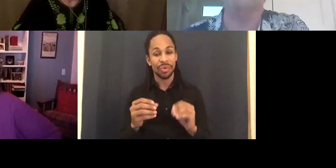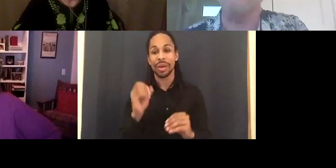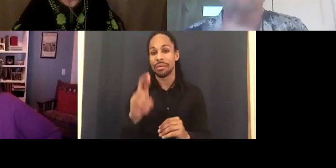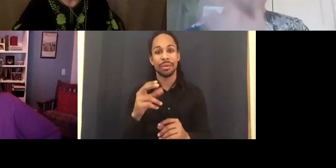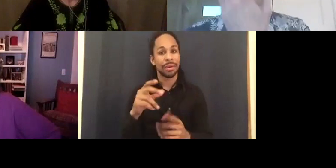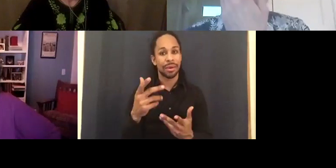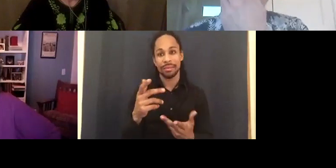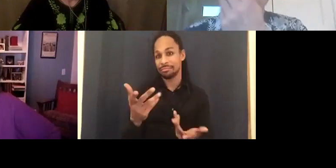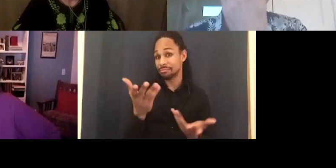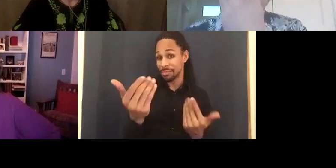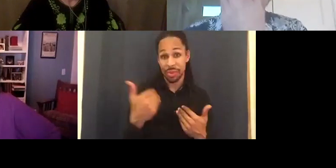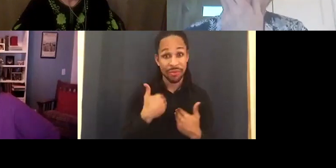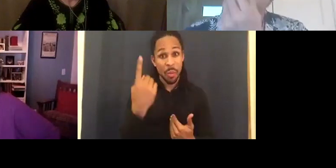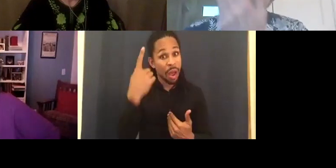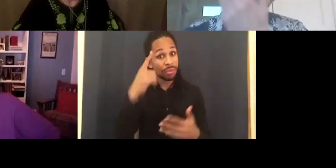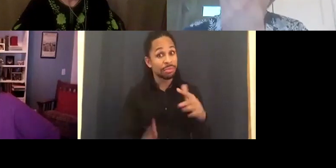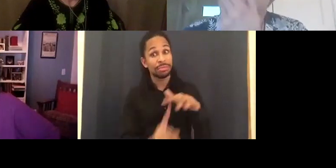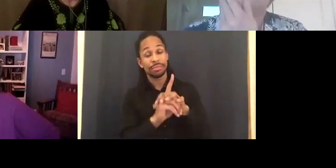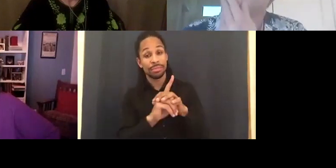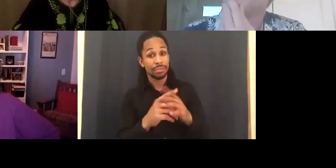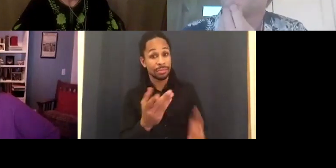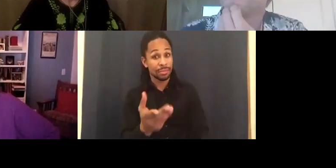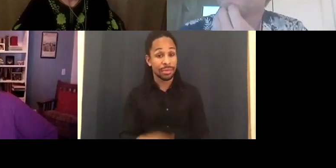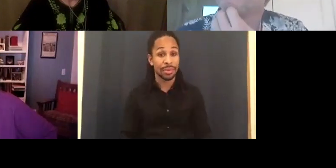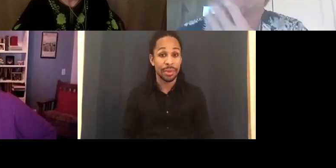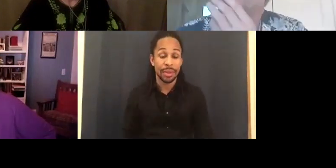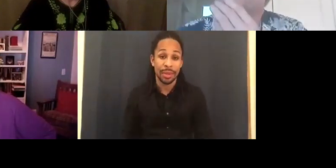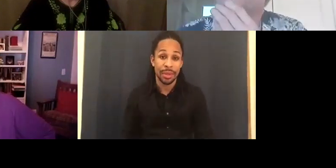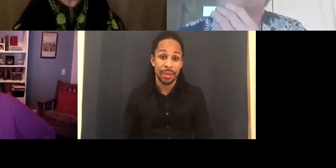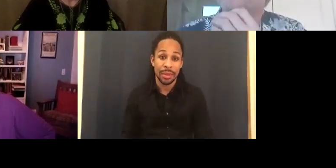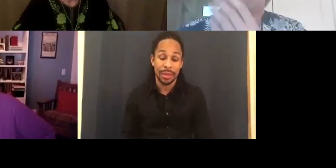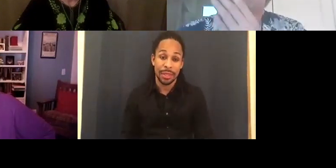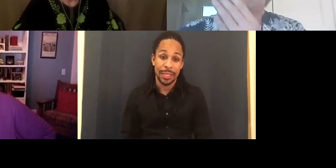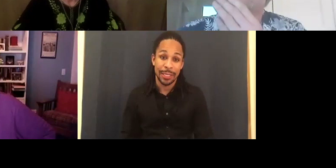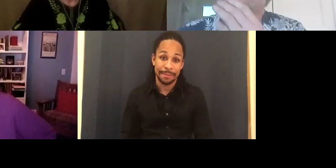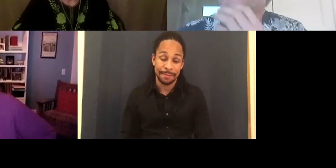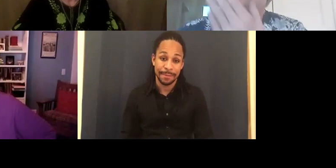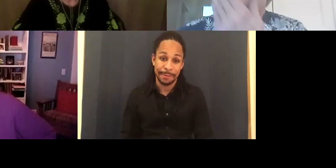I'm sure there is one. Hold on.